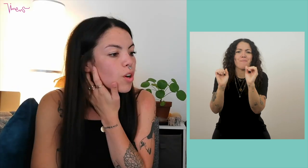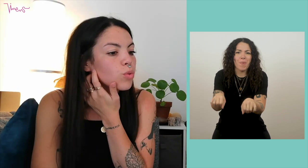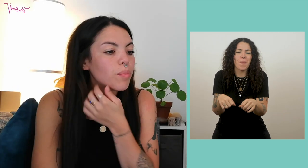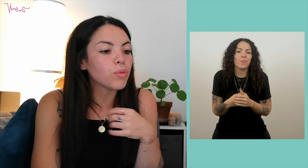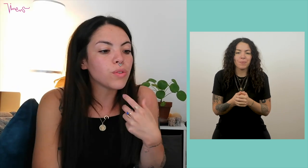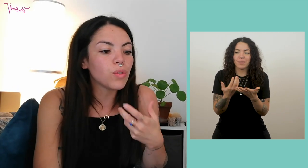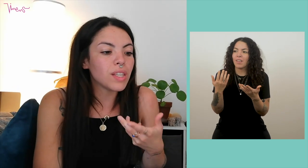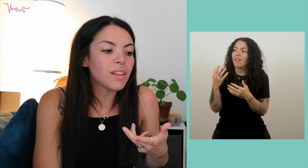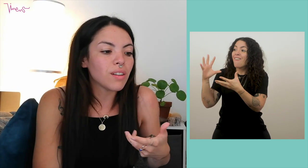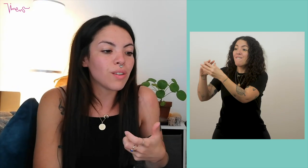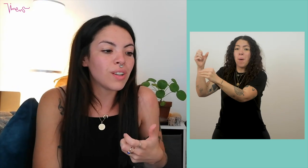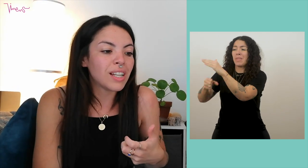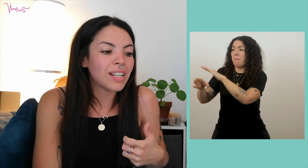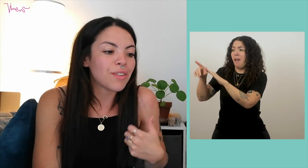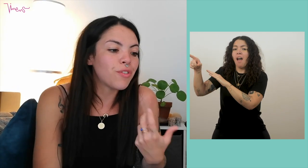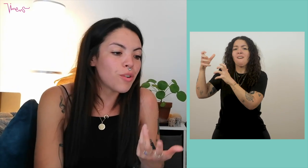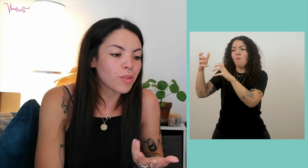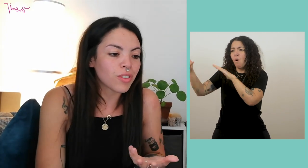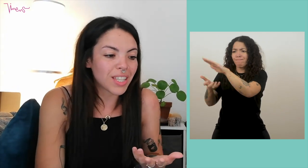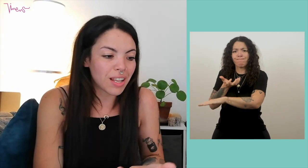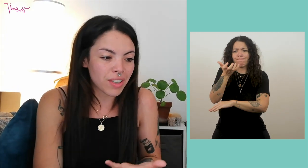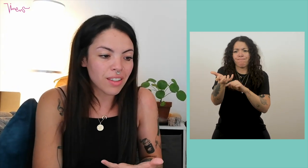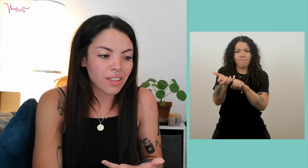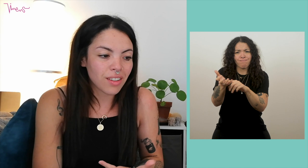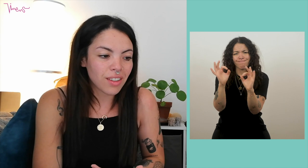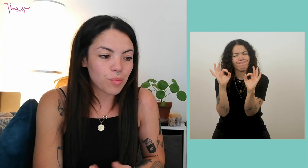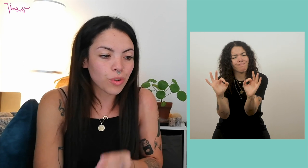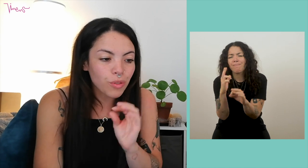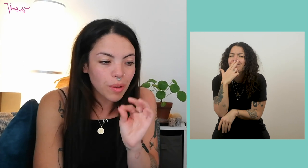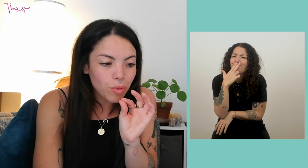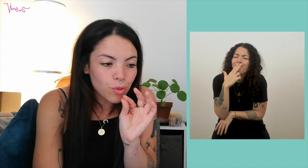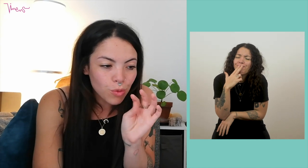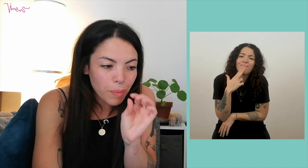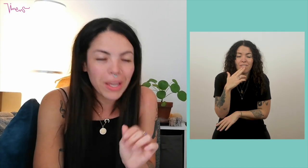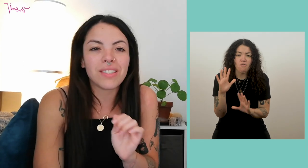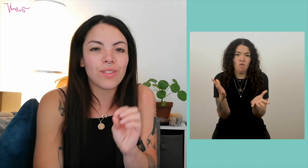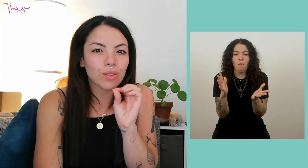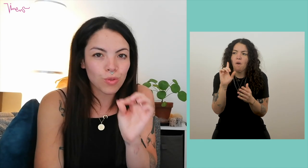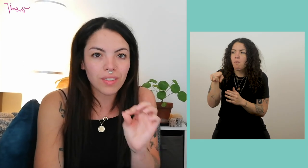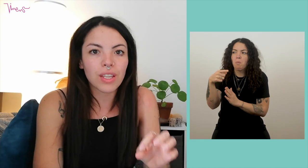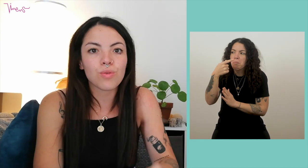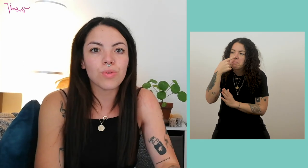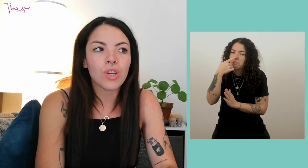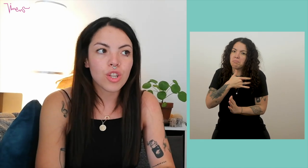In any case, to give it the form it had. So that it's really relevant and that it's very fair.